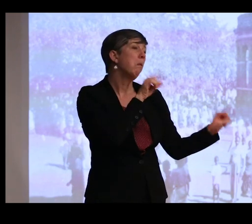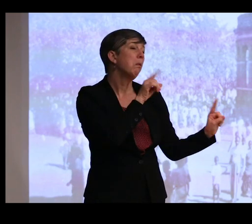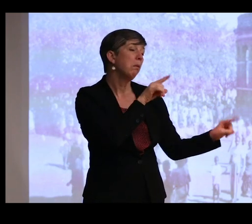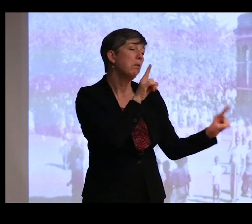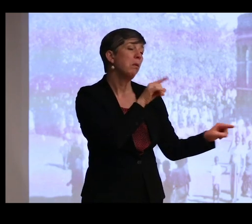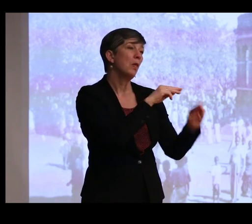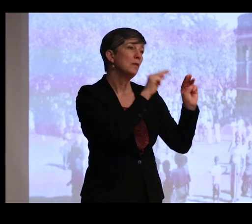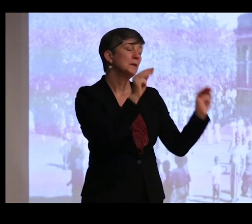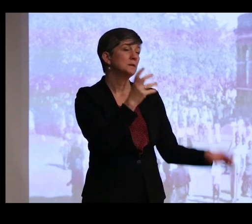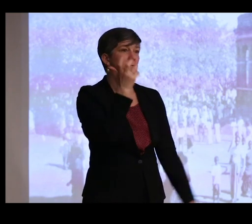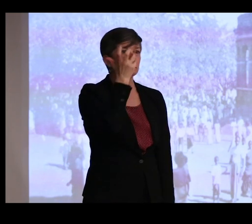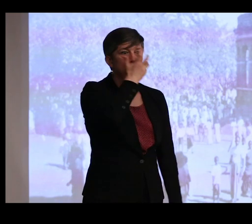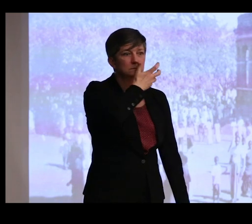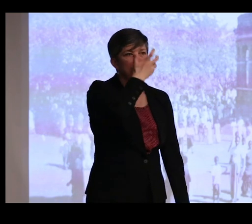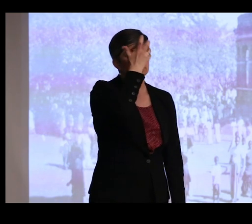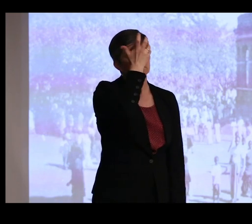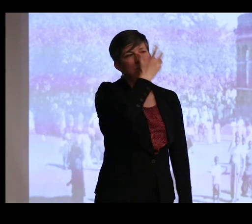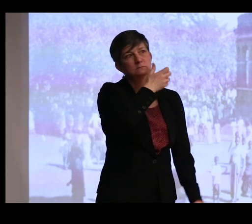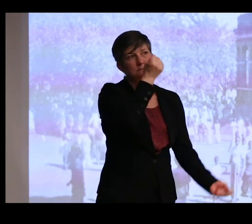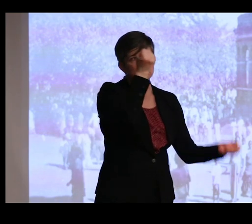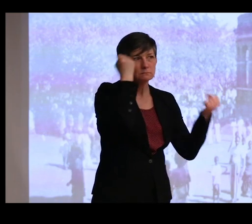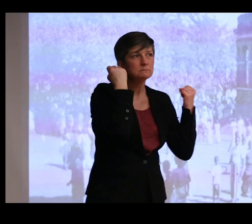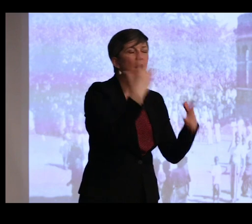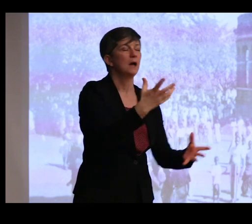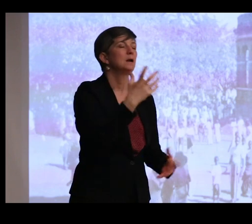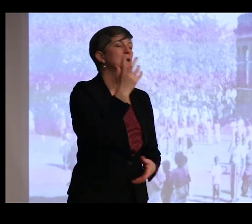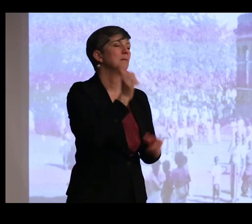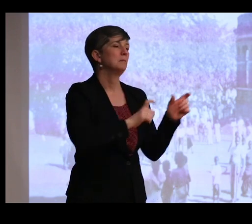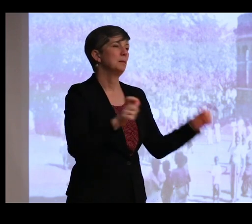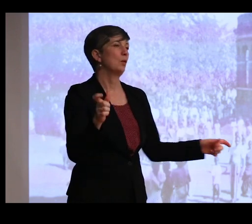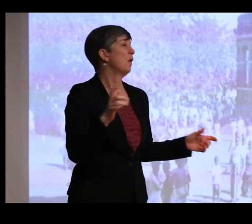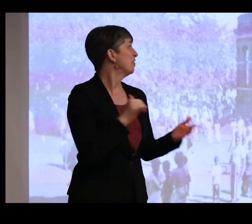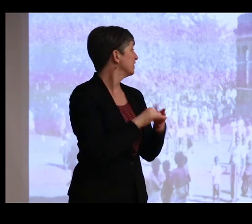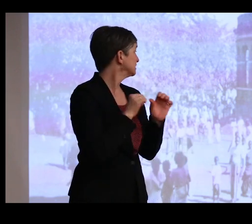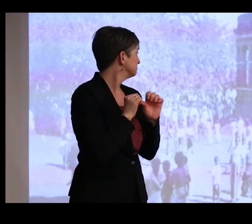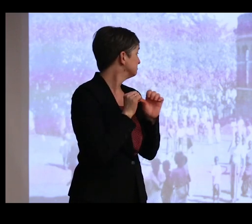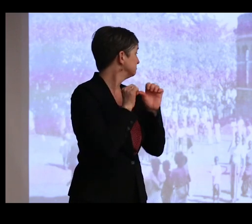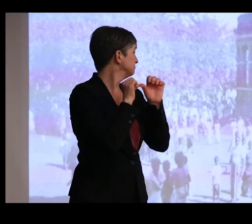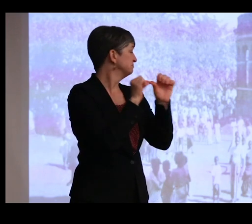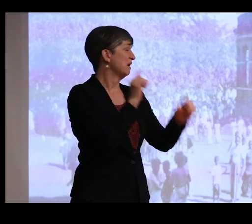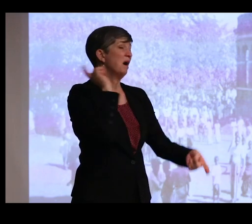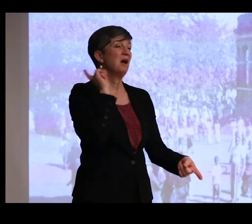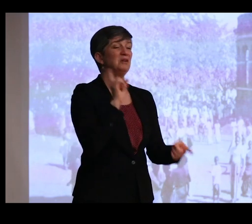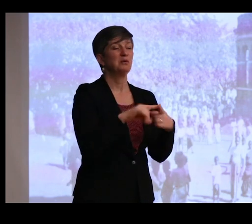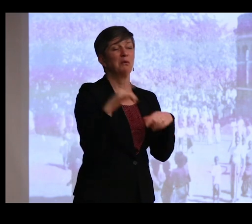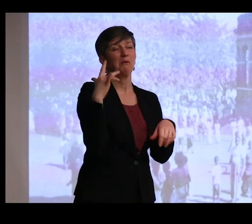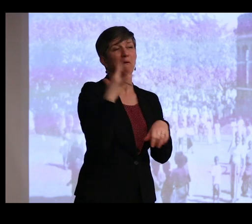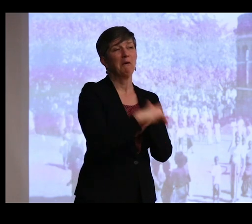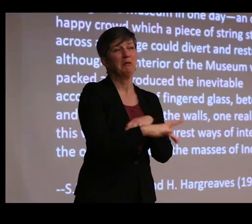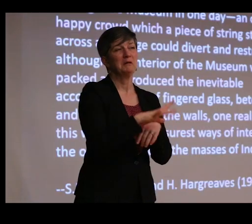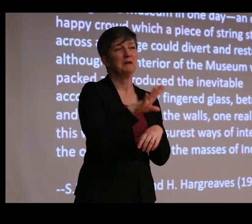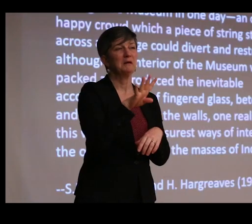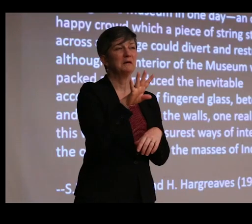Staggering amount. And this remains fairly consistent, I would say, until the early 1940s.